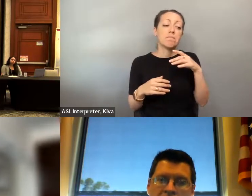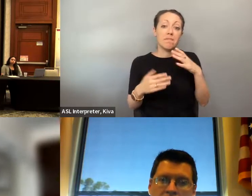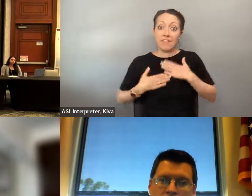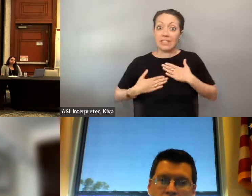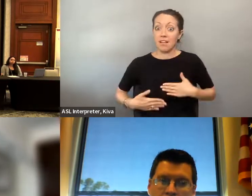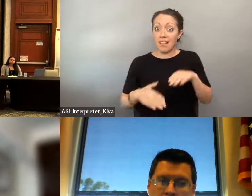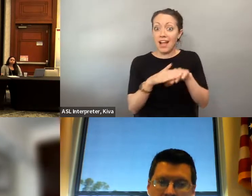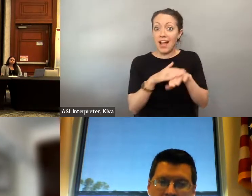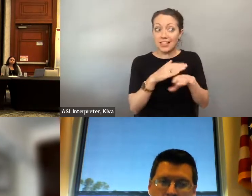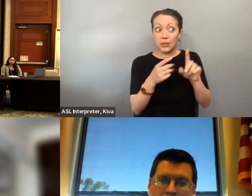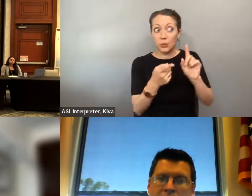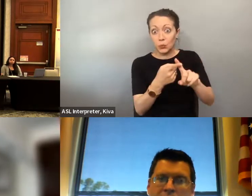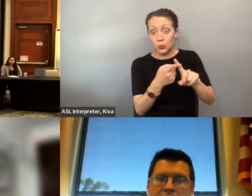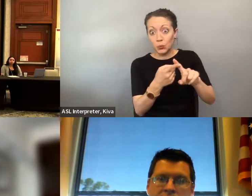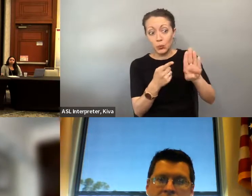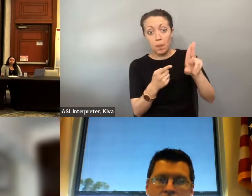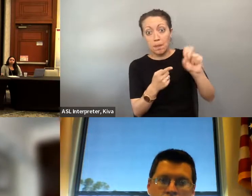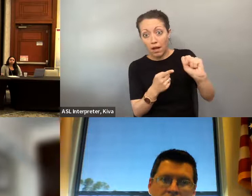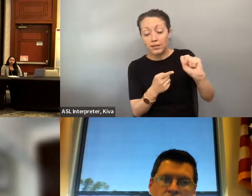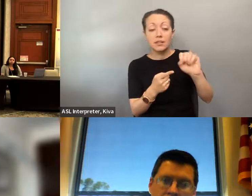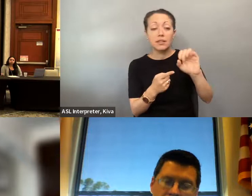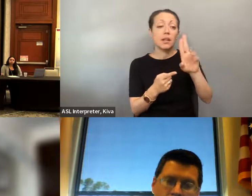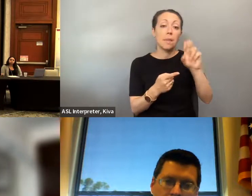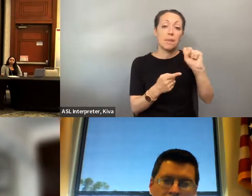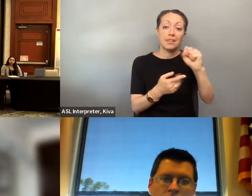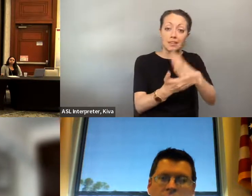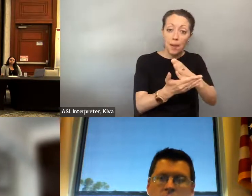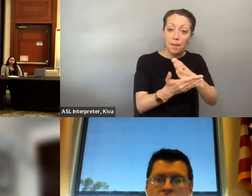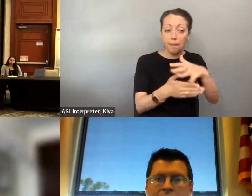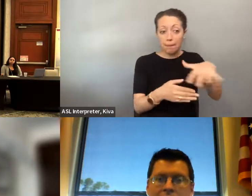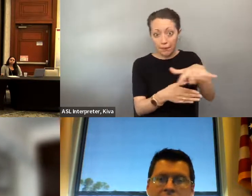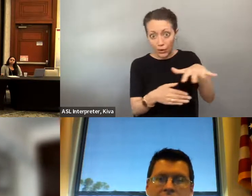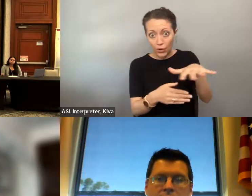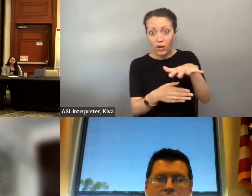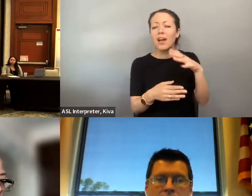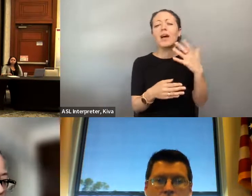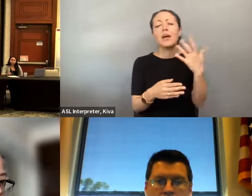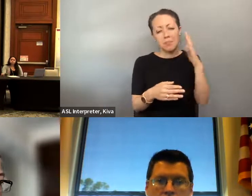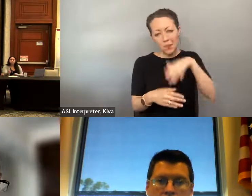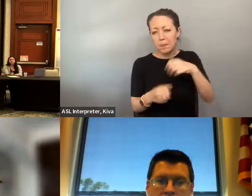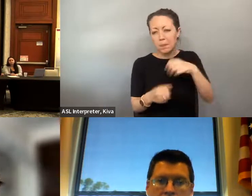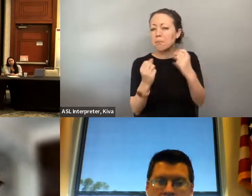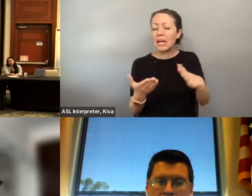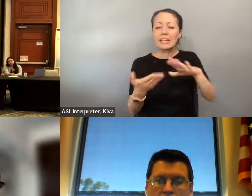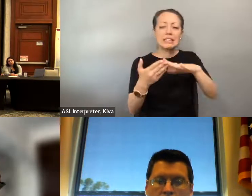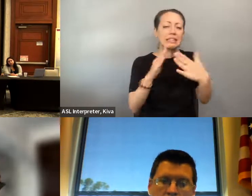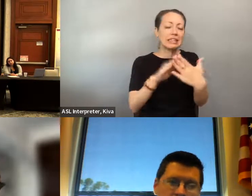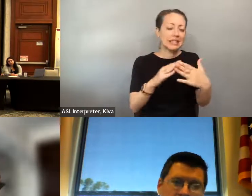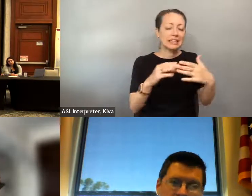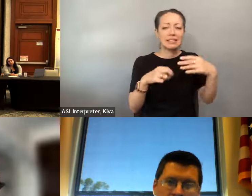that those individuals had physical access to a bus, a